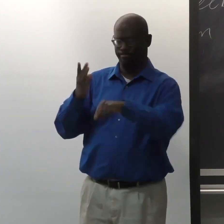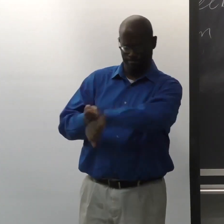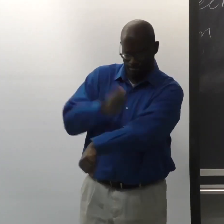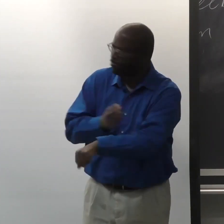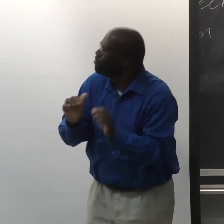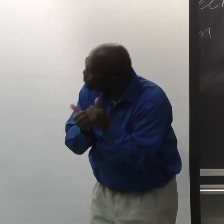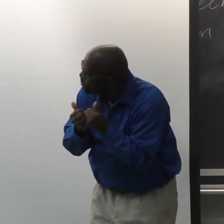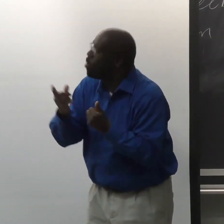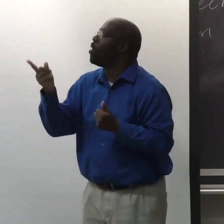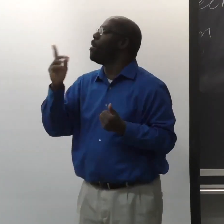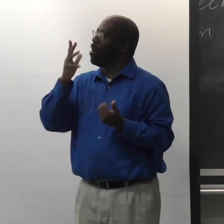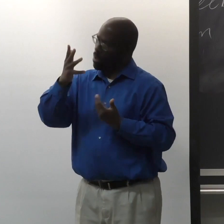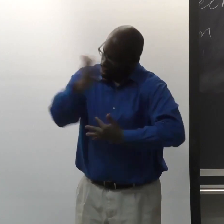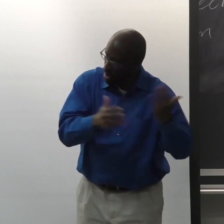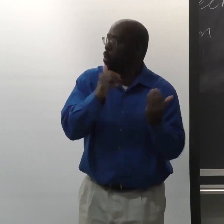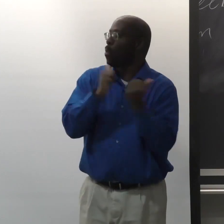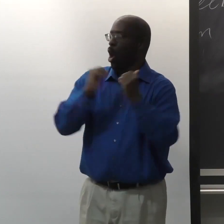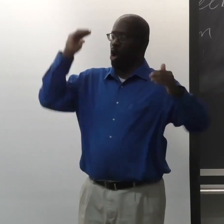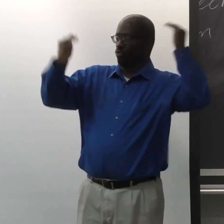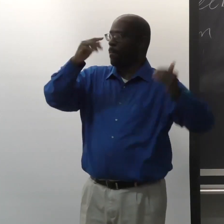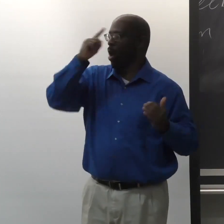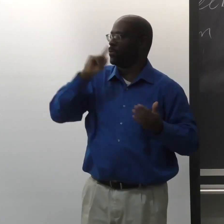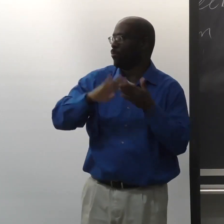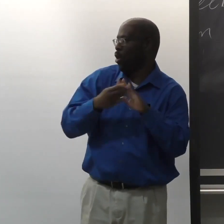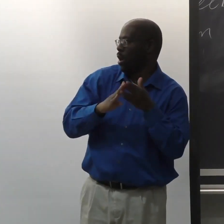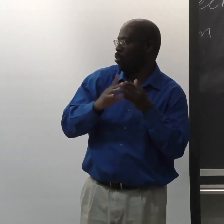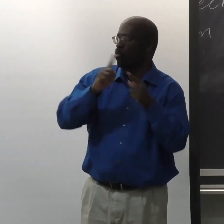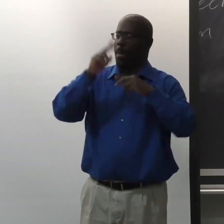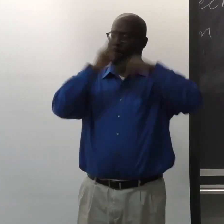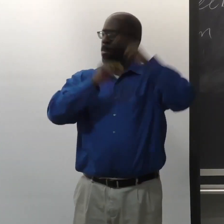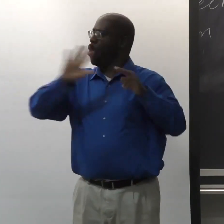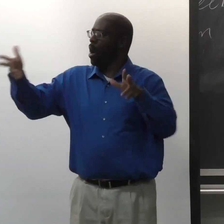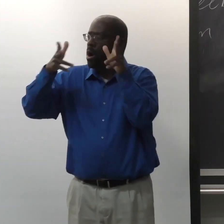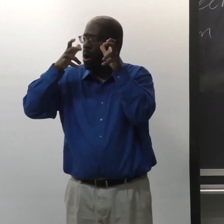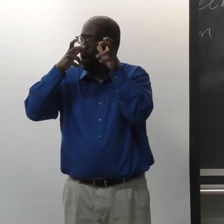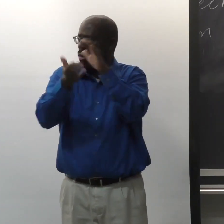And so for you to improve the situation is to hang out with Black adults,